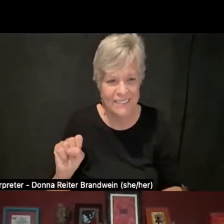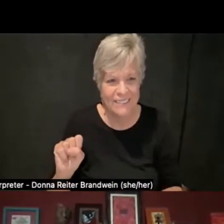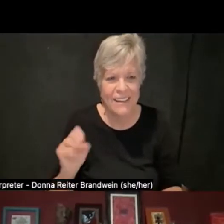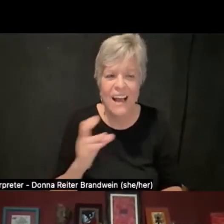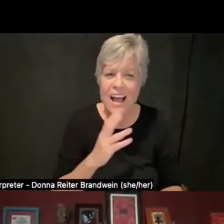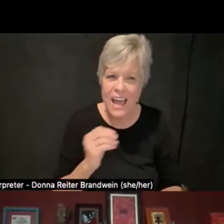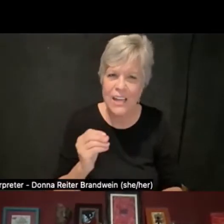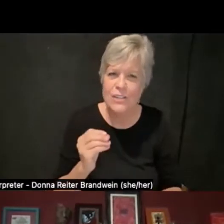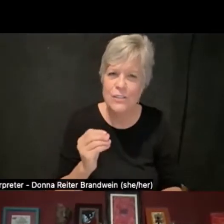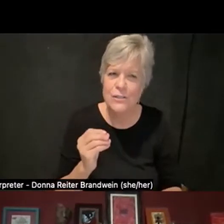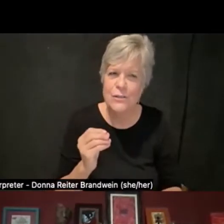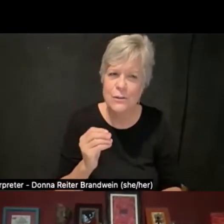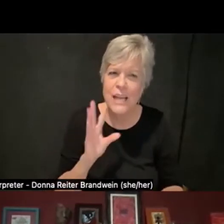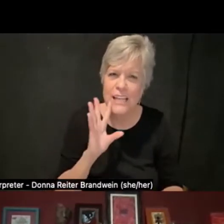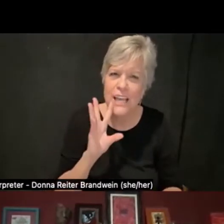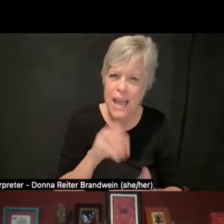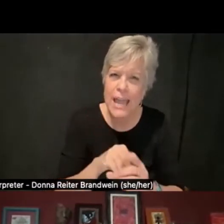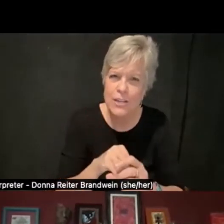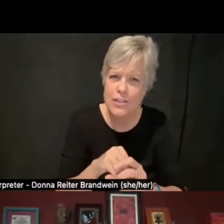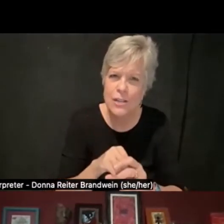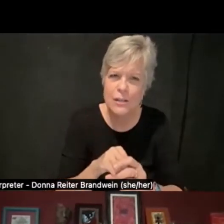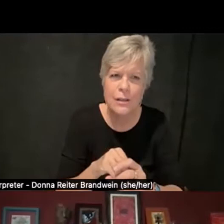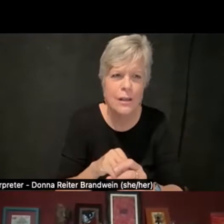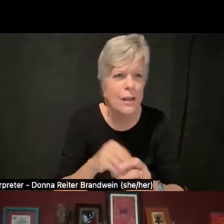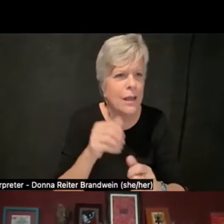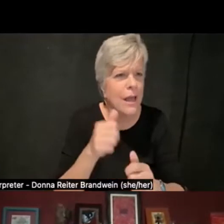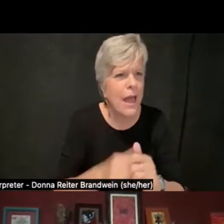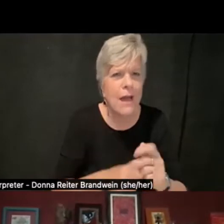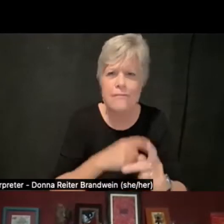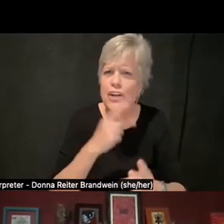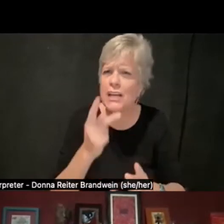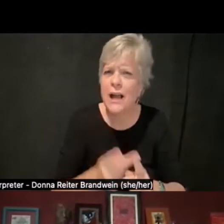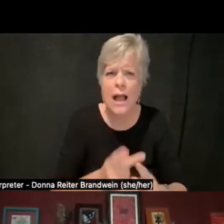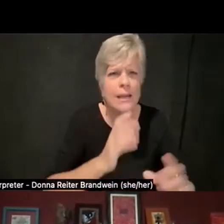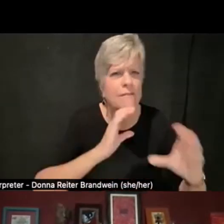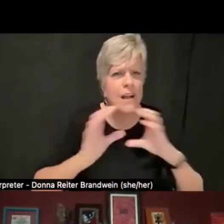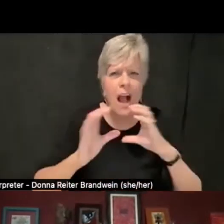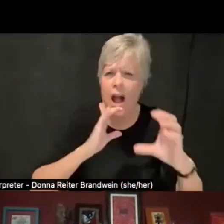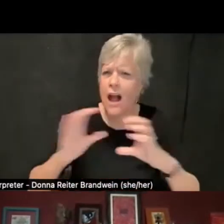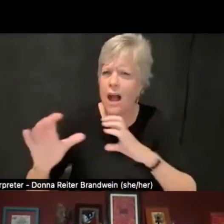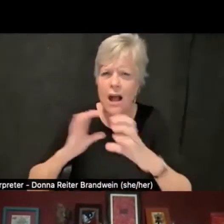in every single conceivable conversation without feeling exploited in doing it.